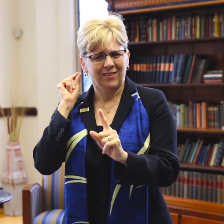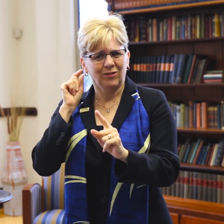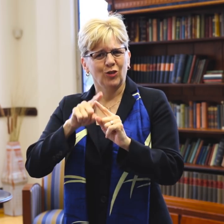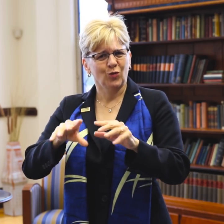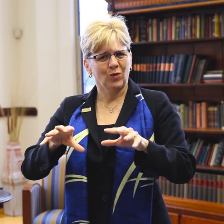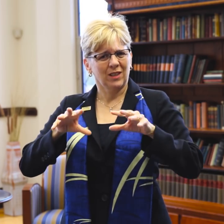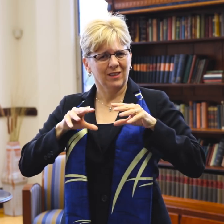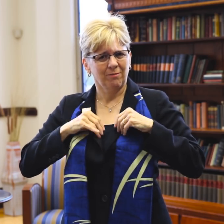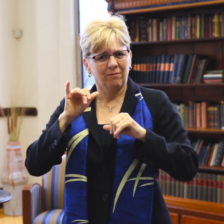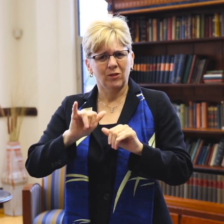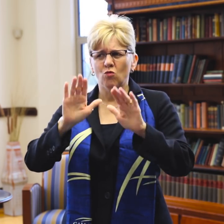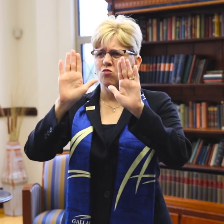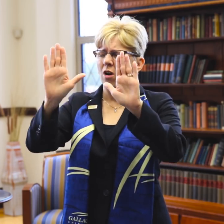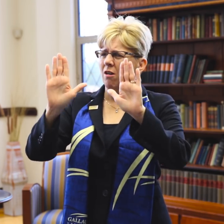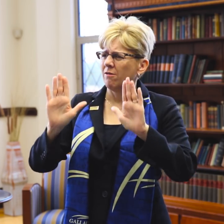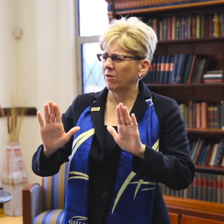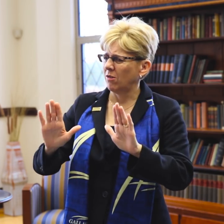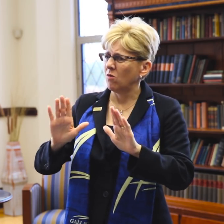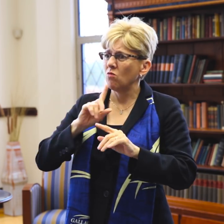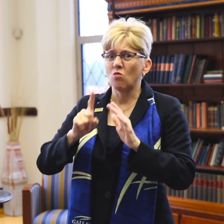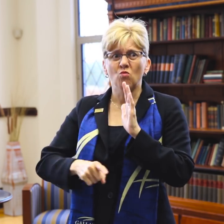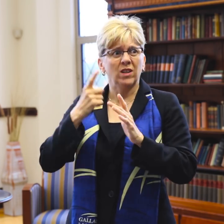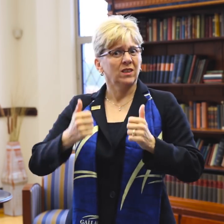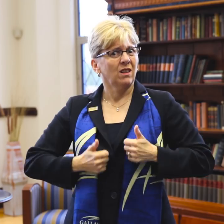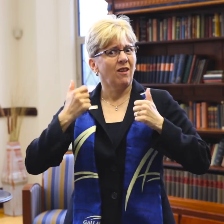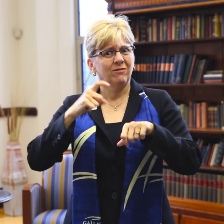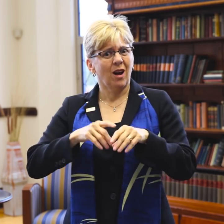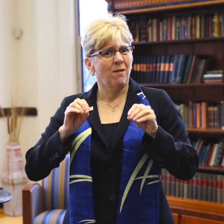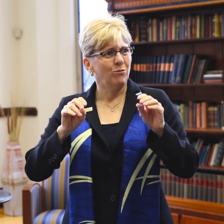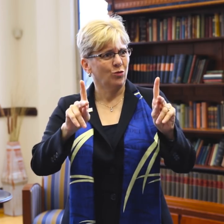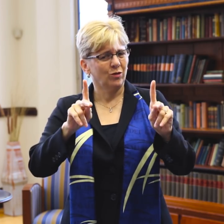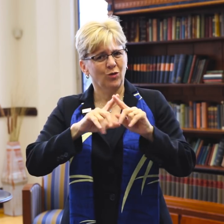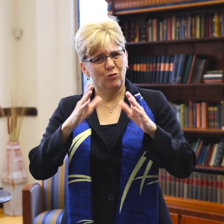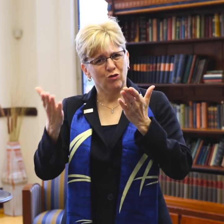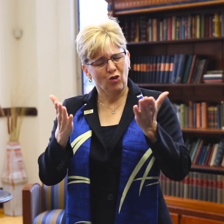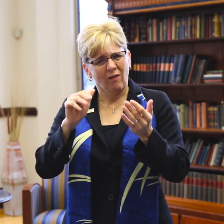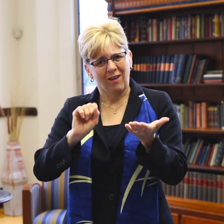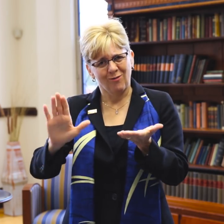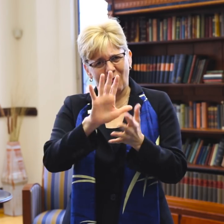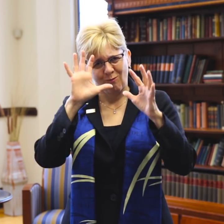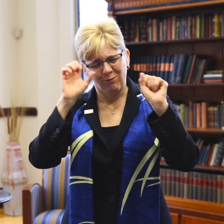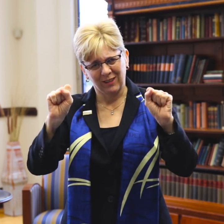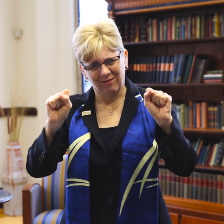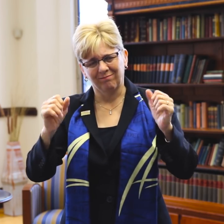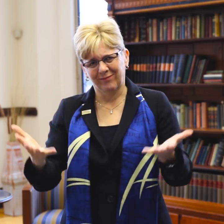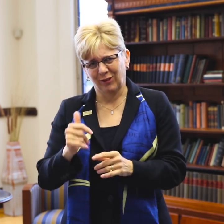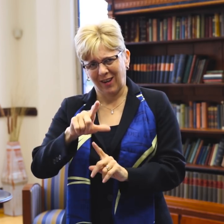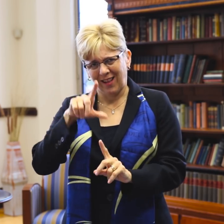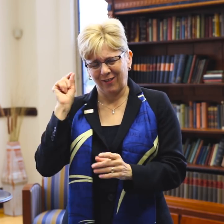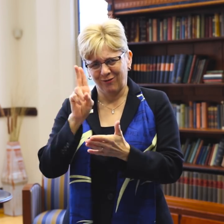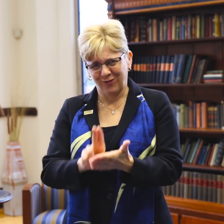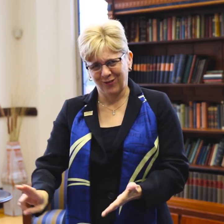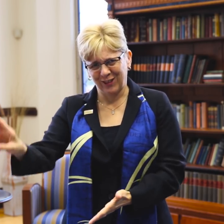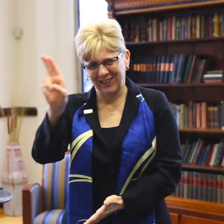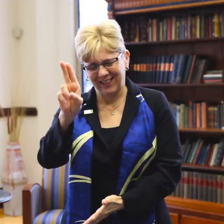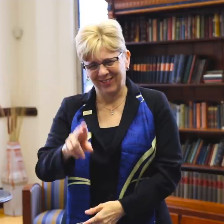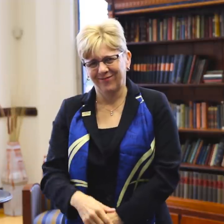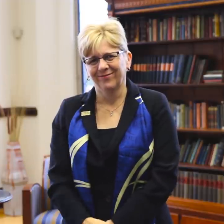to accept this wonderful, once-in-a-lifetime opportunity to serve as your president here at Gallaudet University.